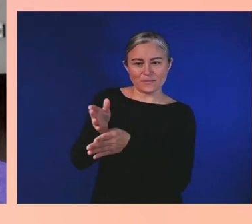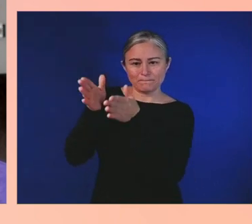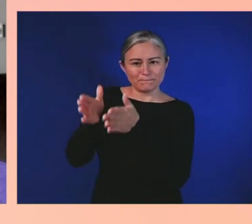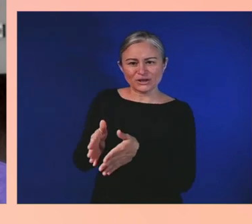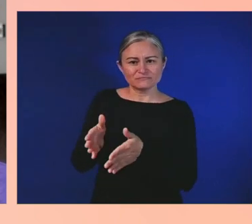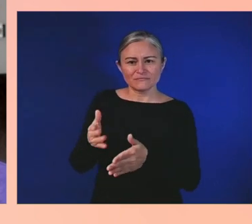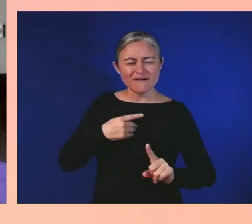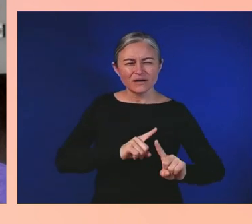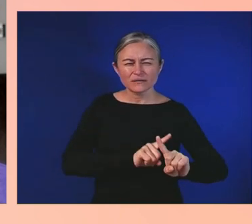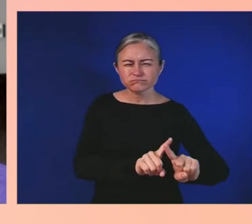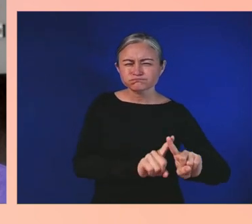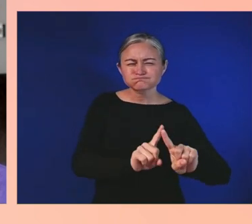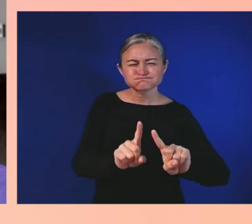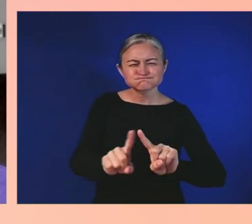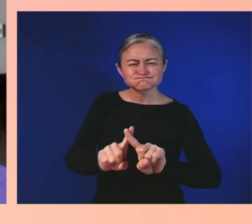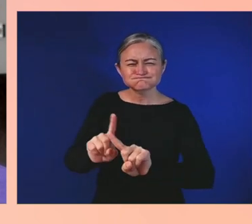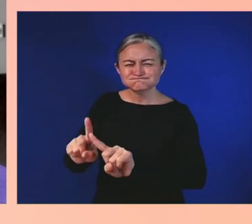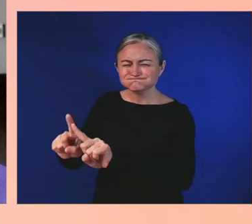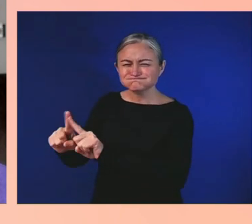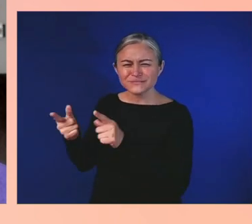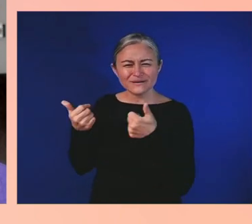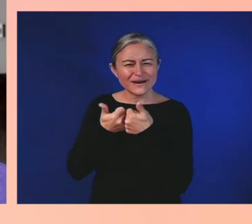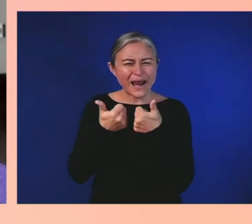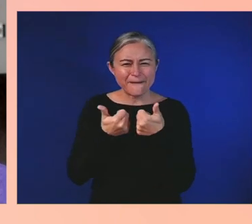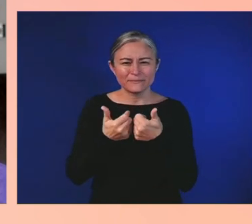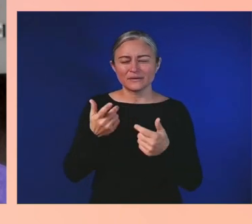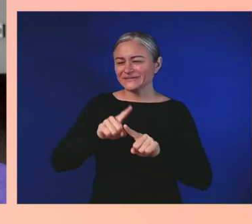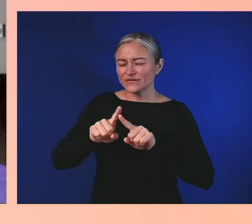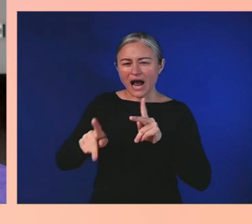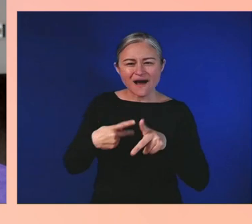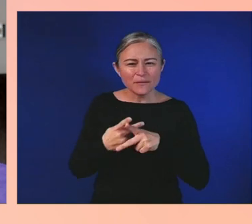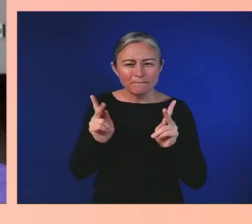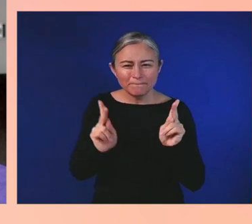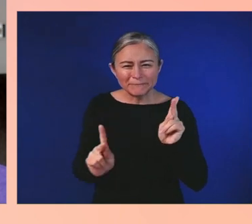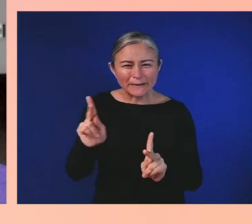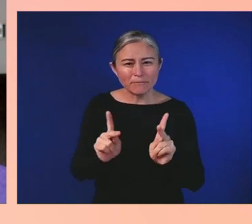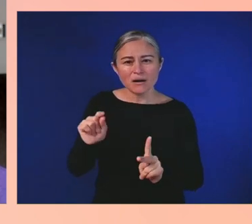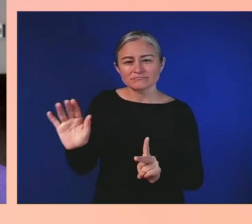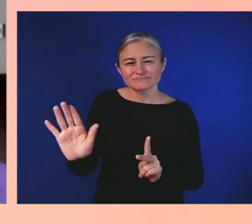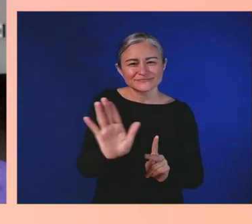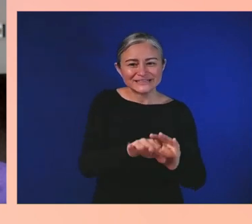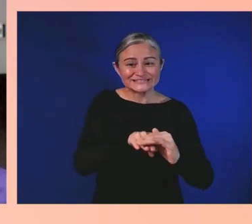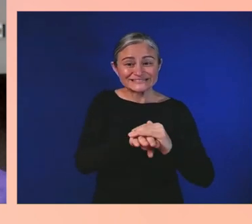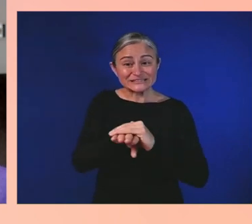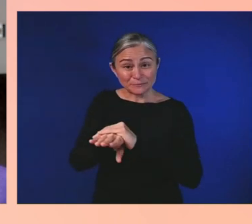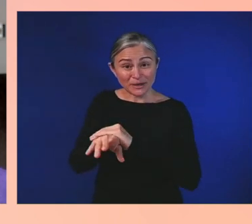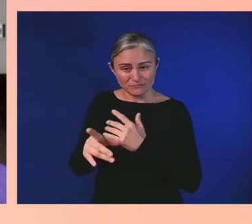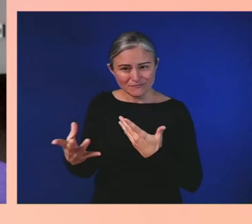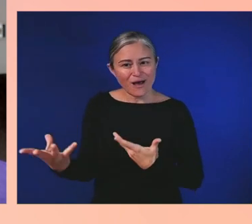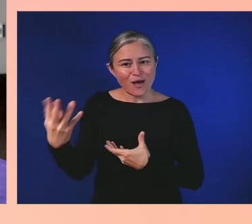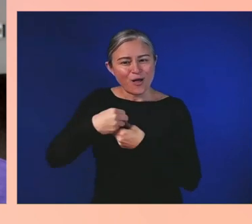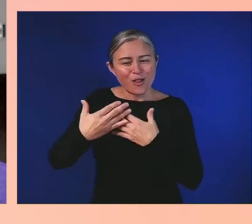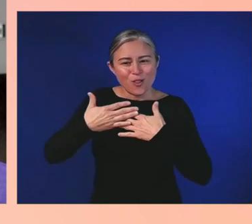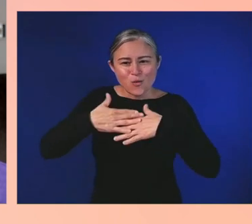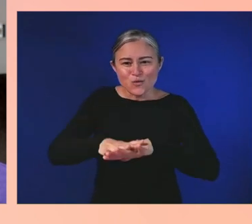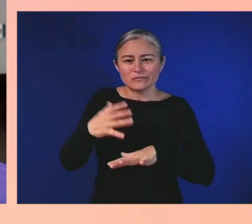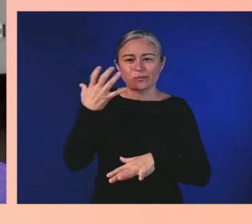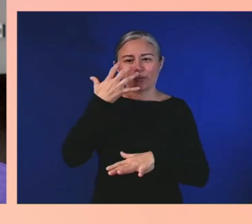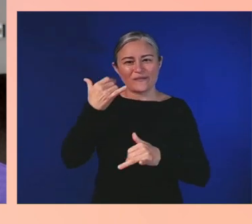With accessibility, you're including a very large demographic of people. True that, my friend, now